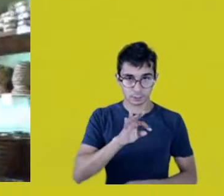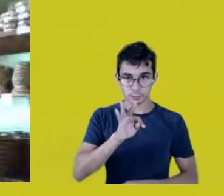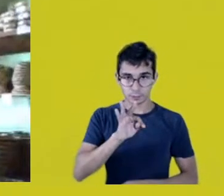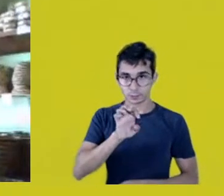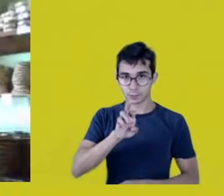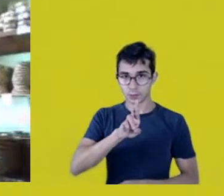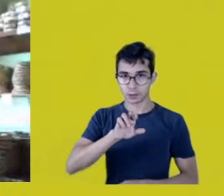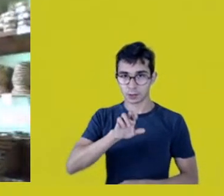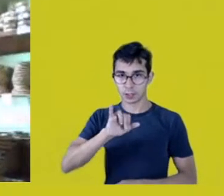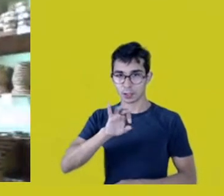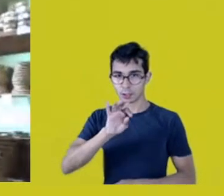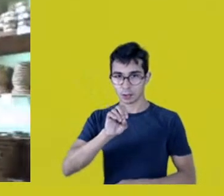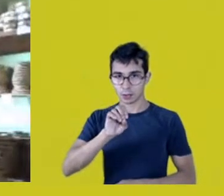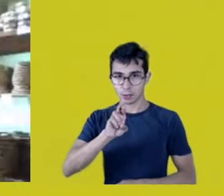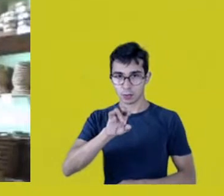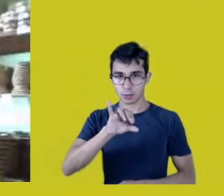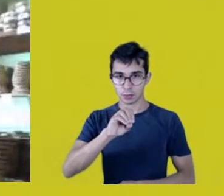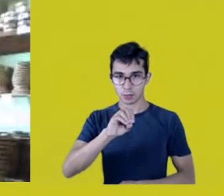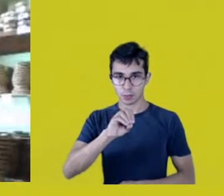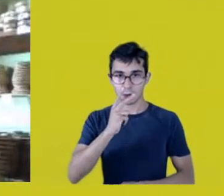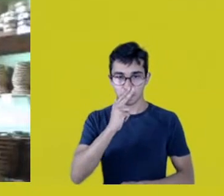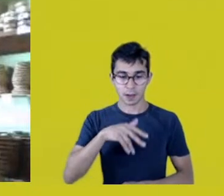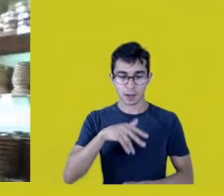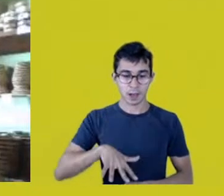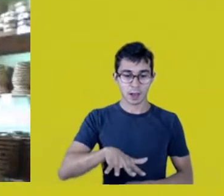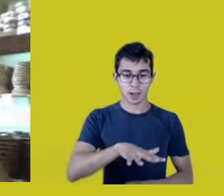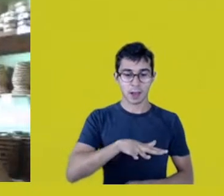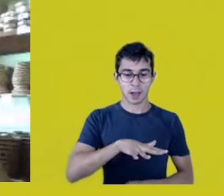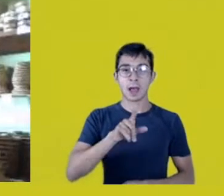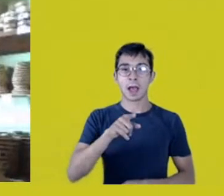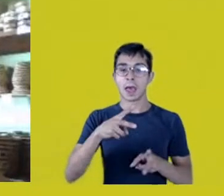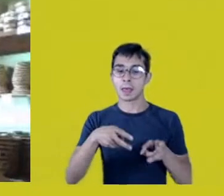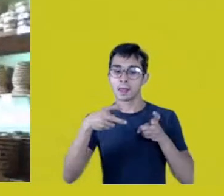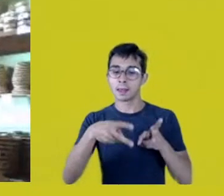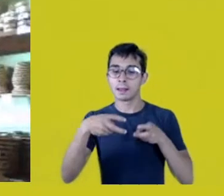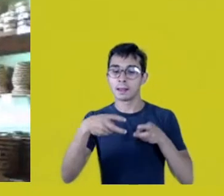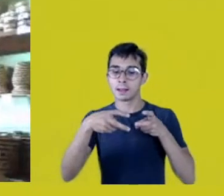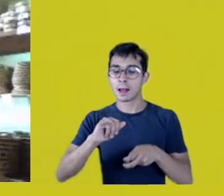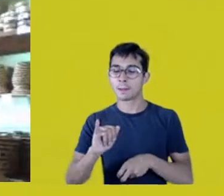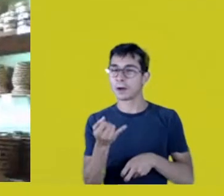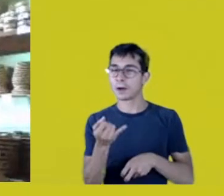the territory being seen as merely a resource that you can explore.